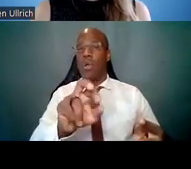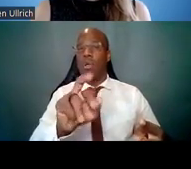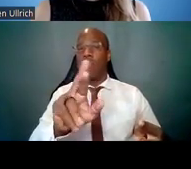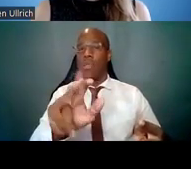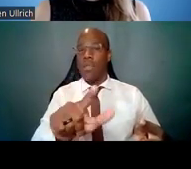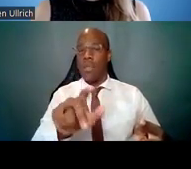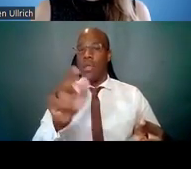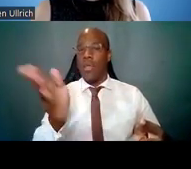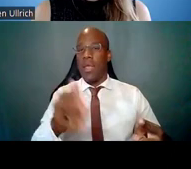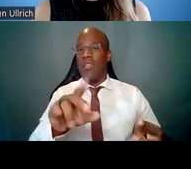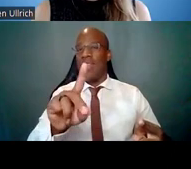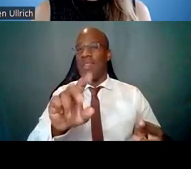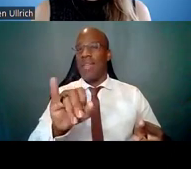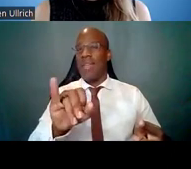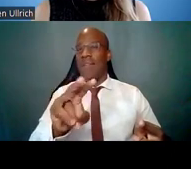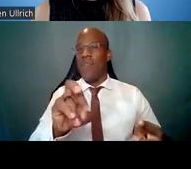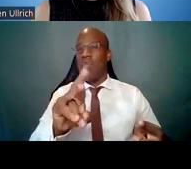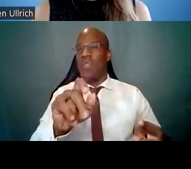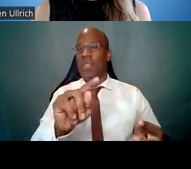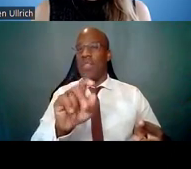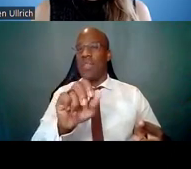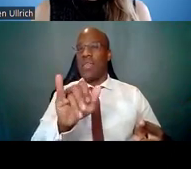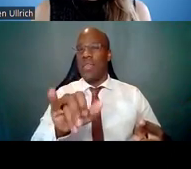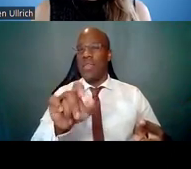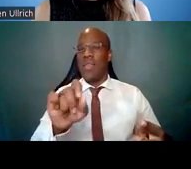And as was previously discussed in the last section,